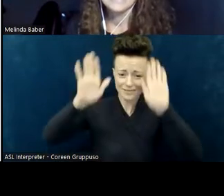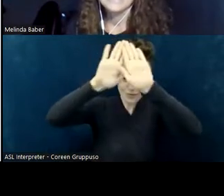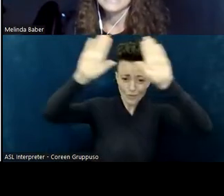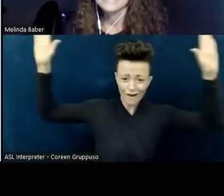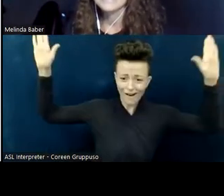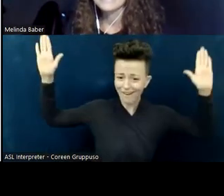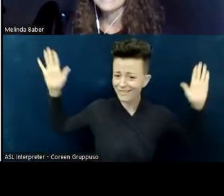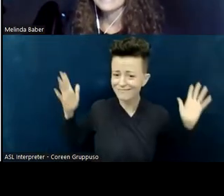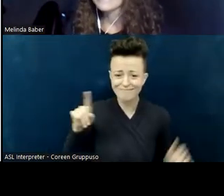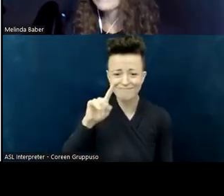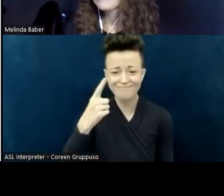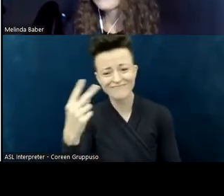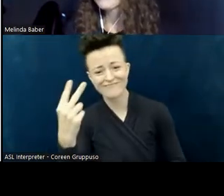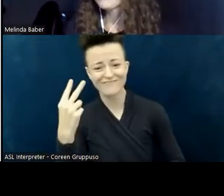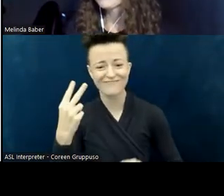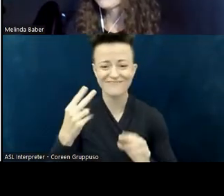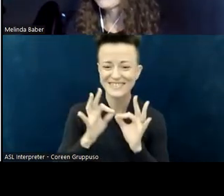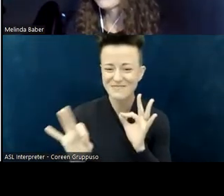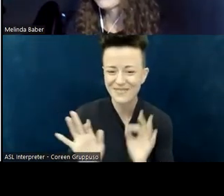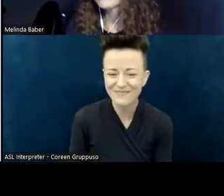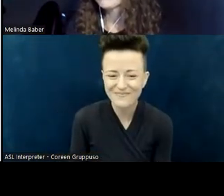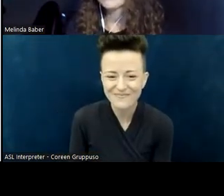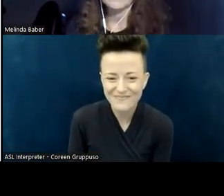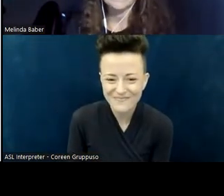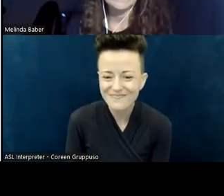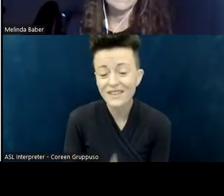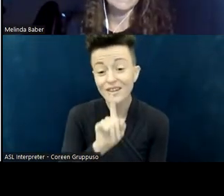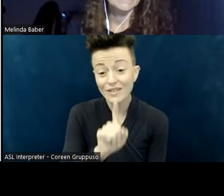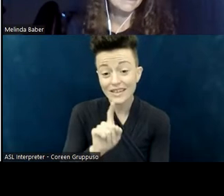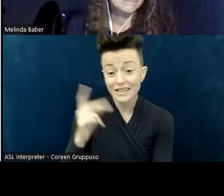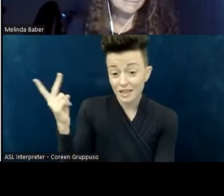We bring our own context, our own struggles, to this space.